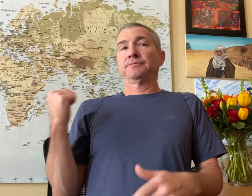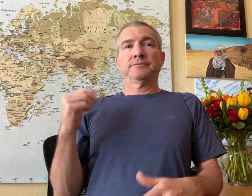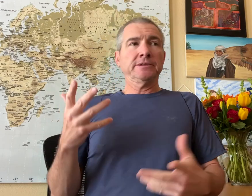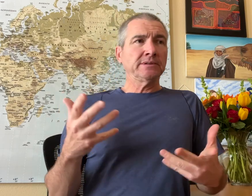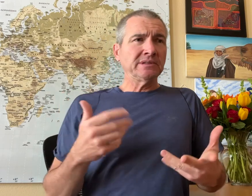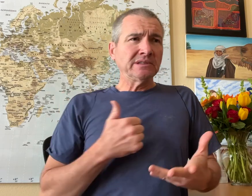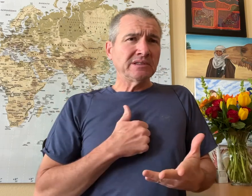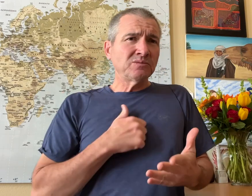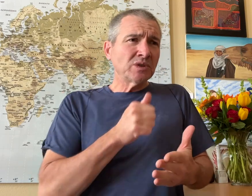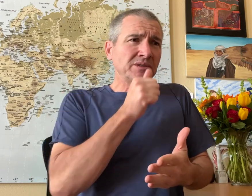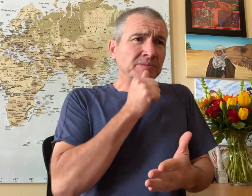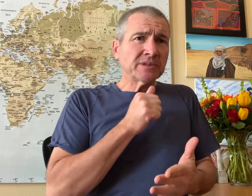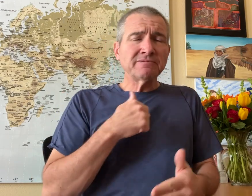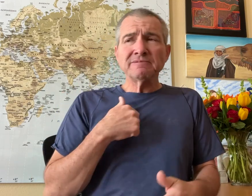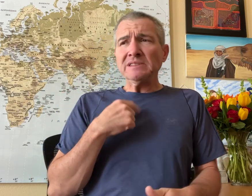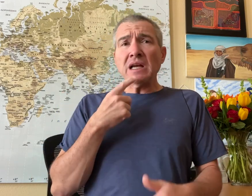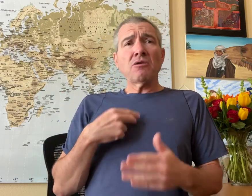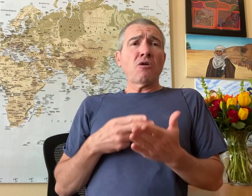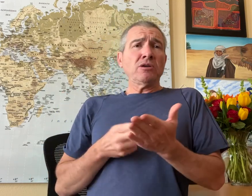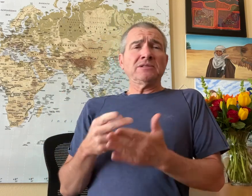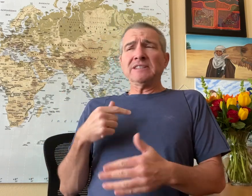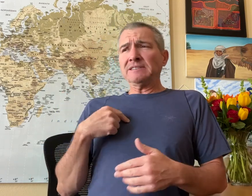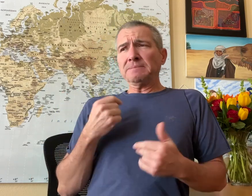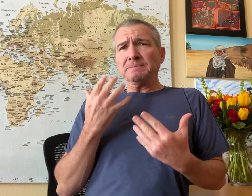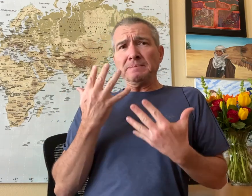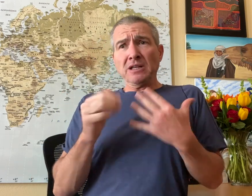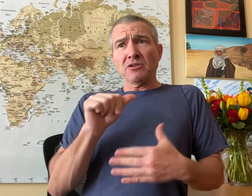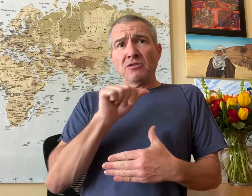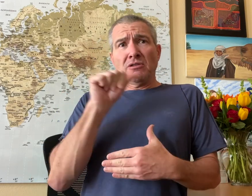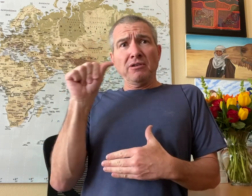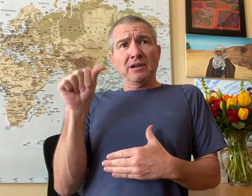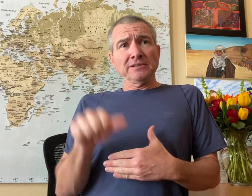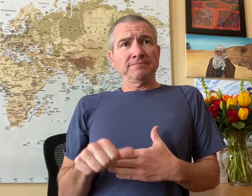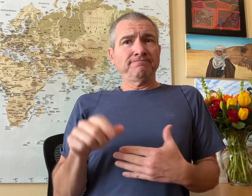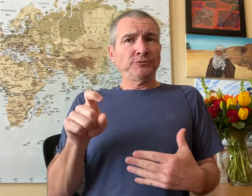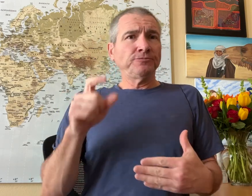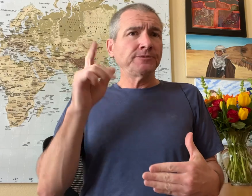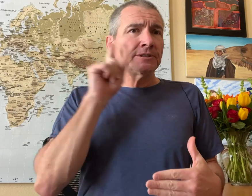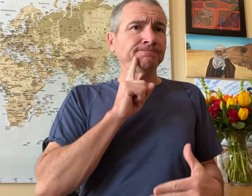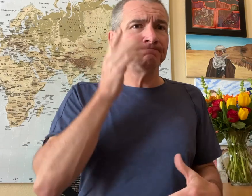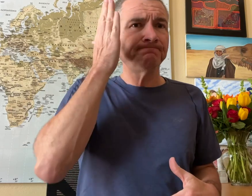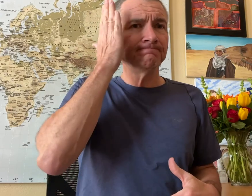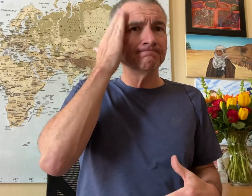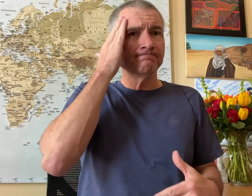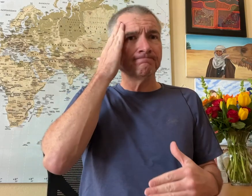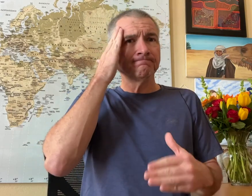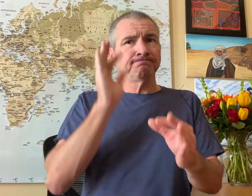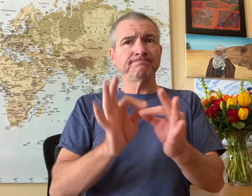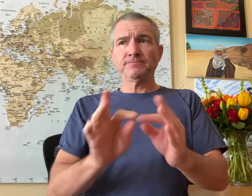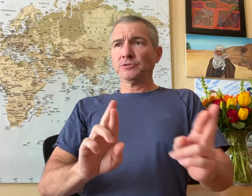They asked for us to be patient with them and I told them I was embarrassed because Austin is supposed to be more Deaf aware